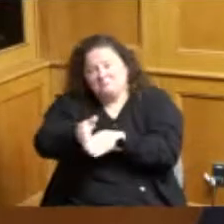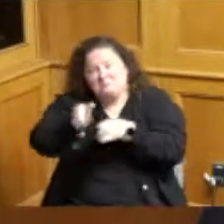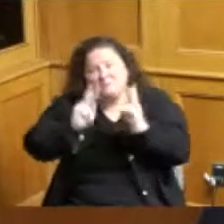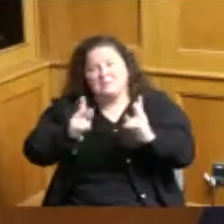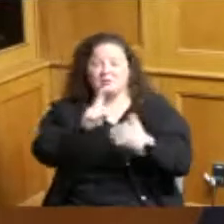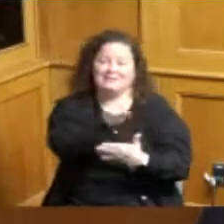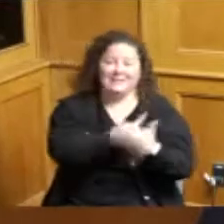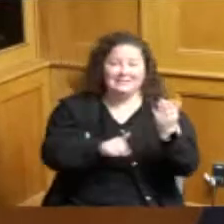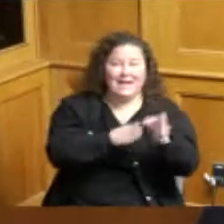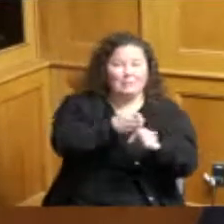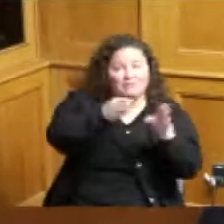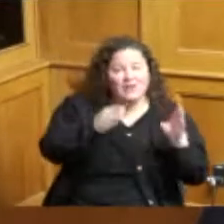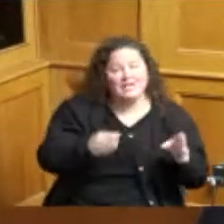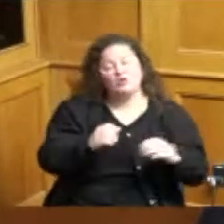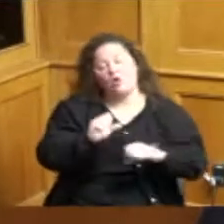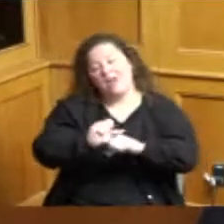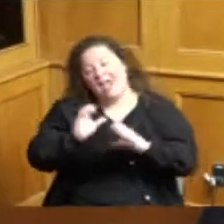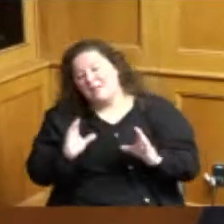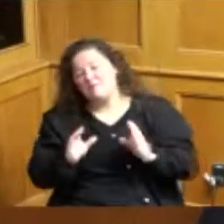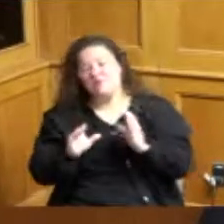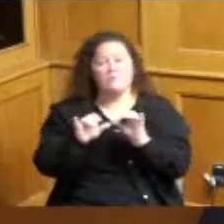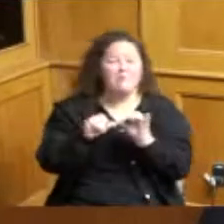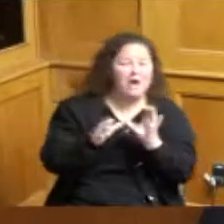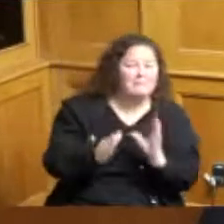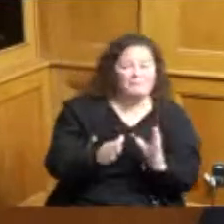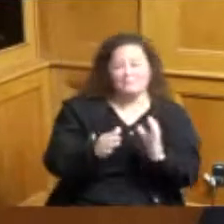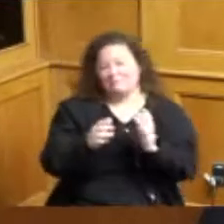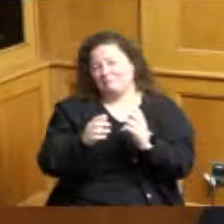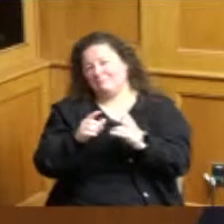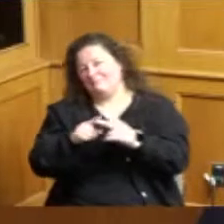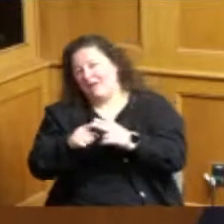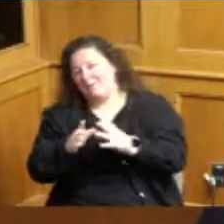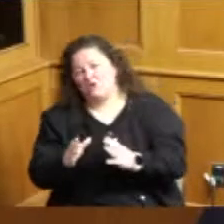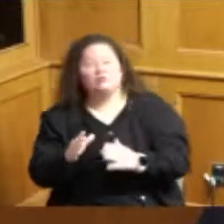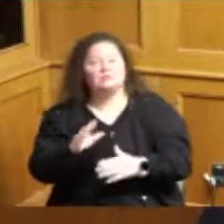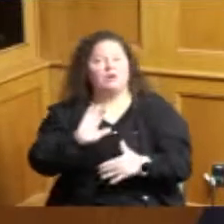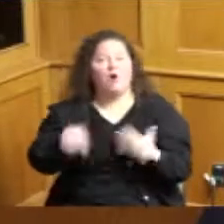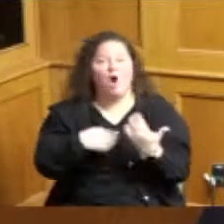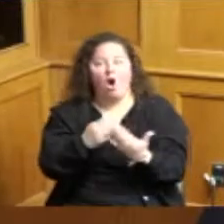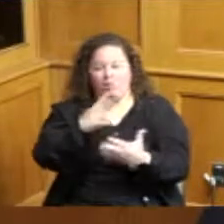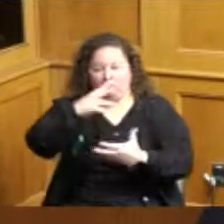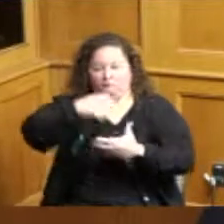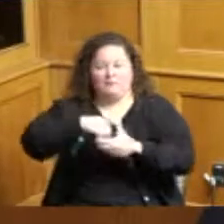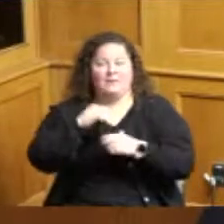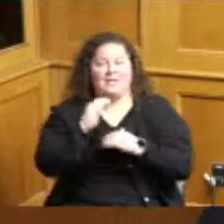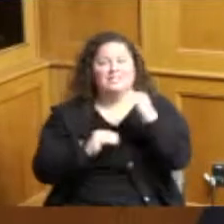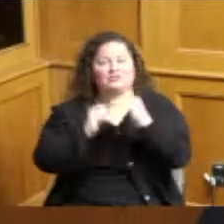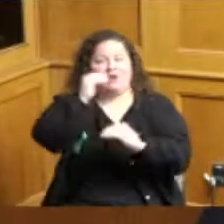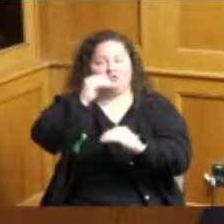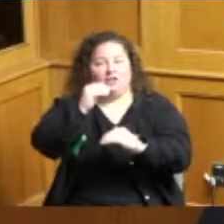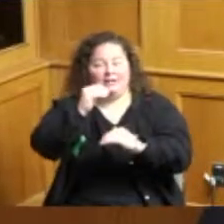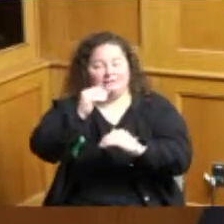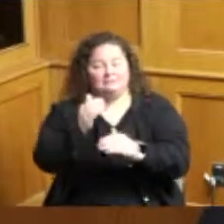laborers plumbers and others in the construction industry who work year round to ensure the safe